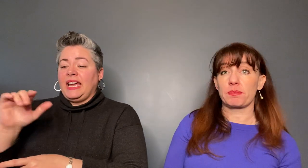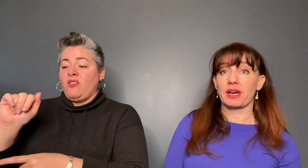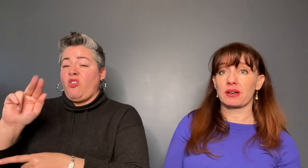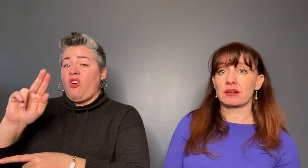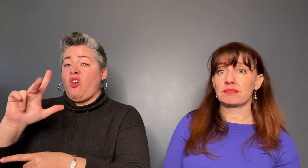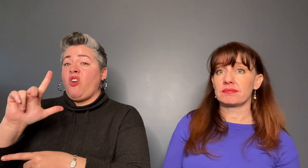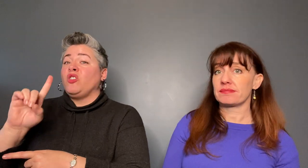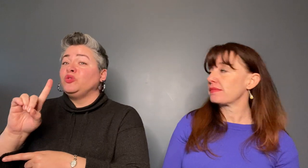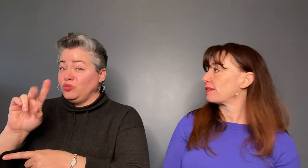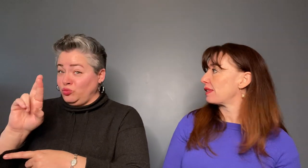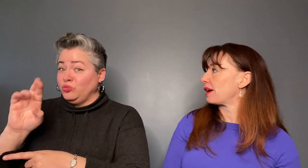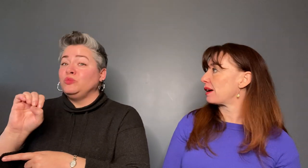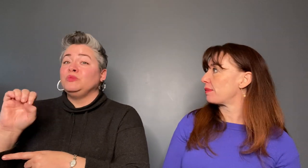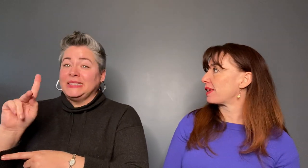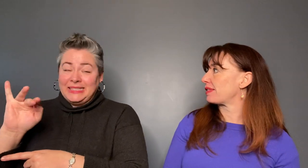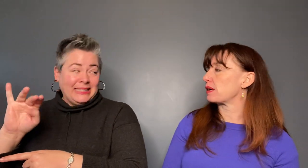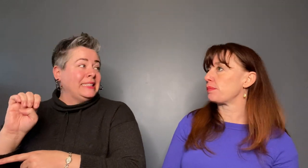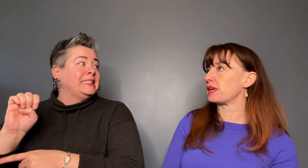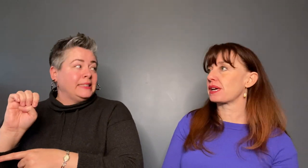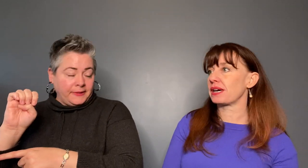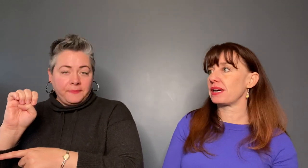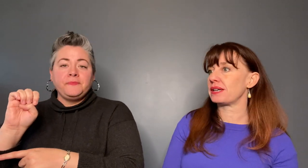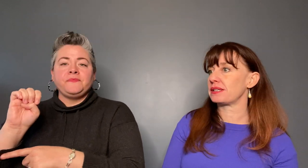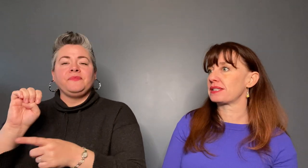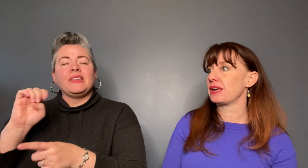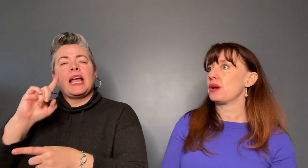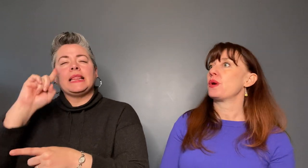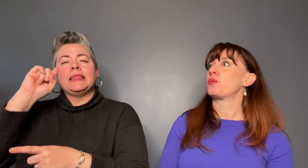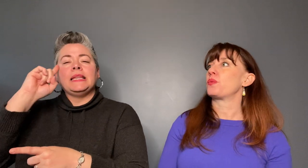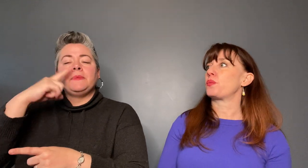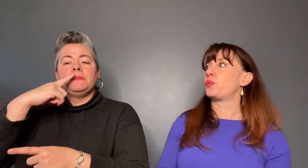better I think because where you were in